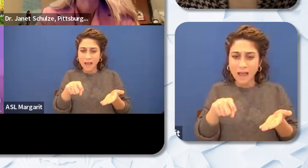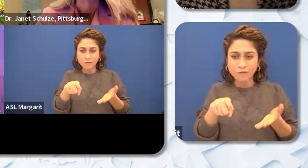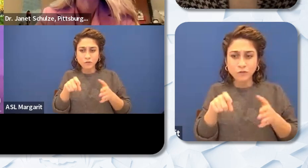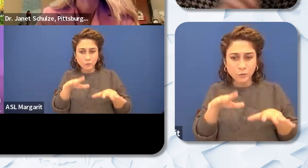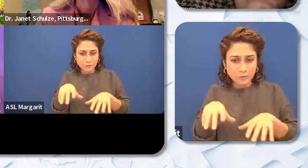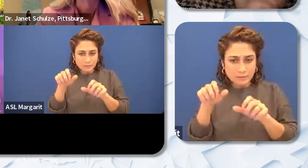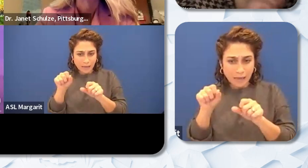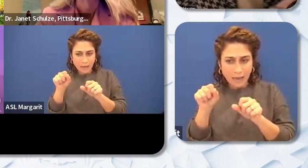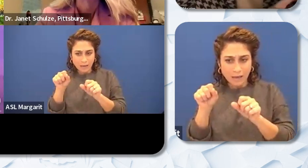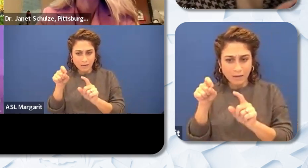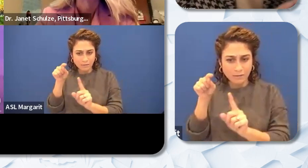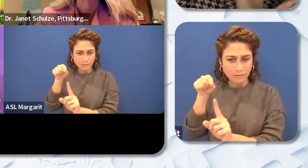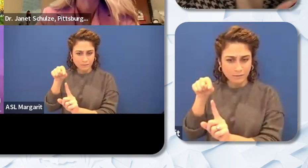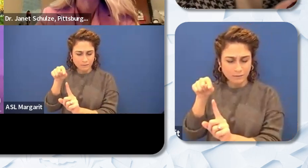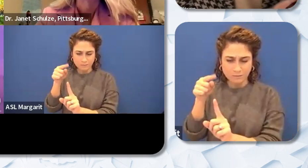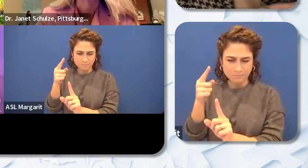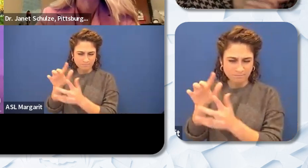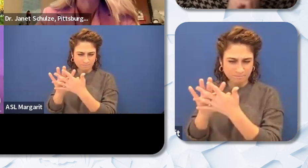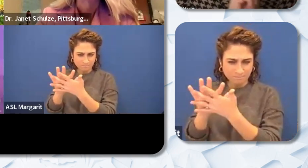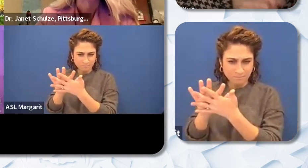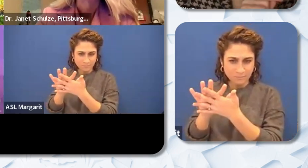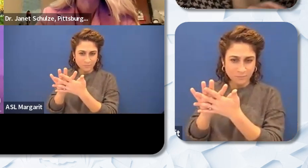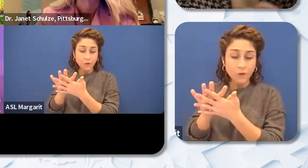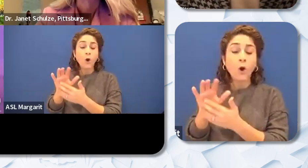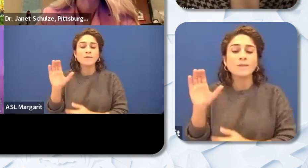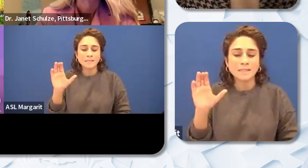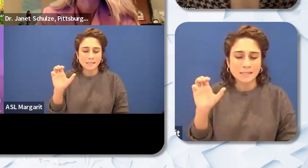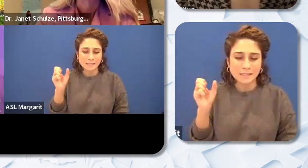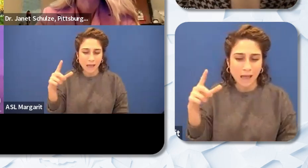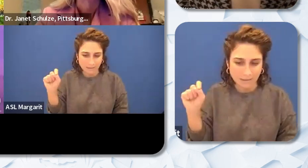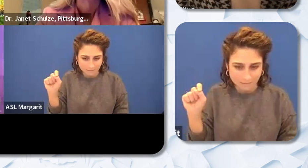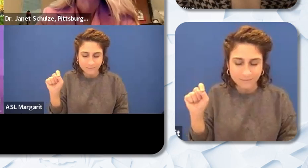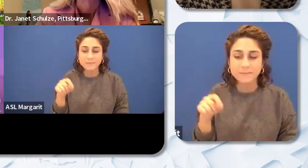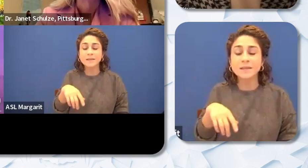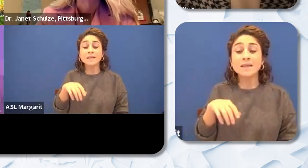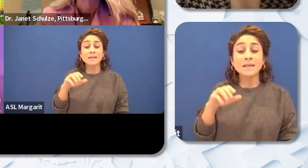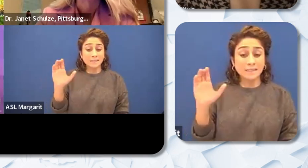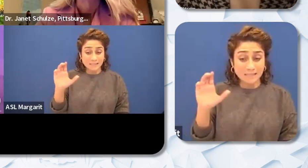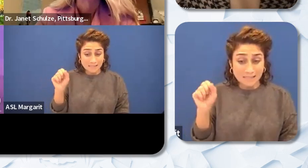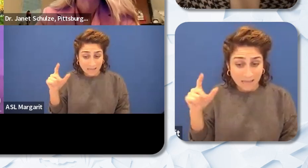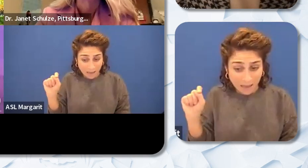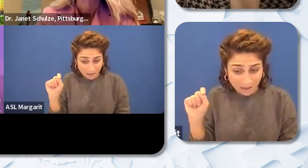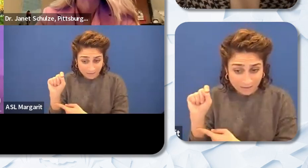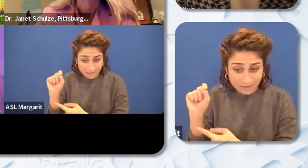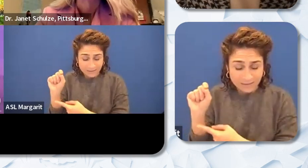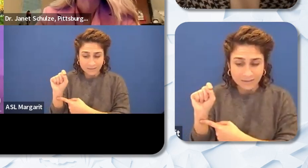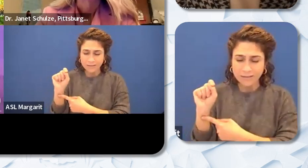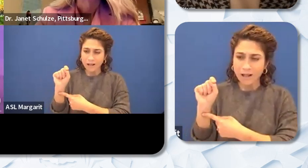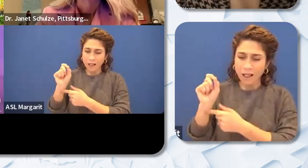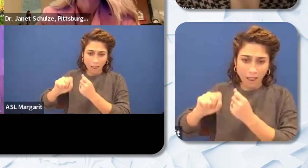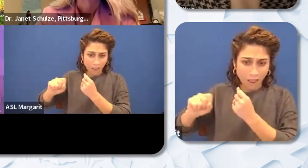who majored in humanities has to take the CSET. And the CSET is a very long almost full day of